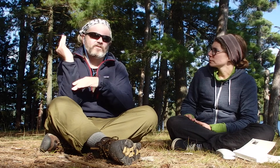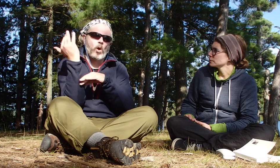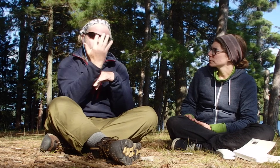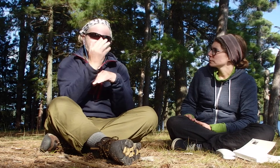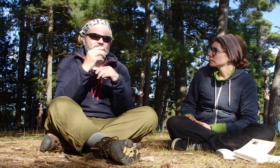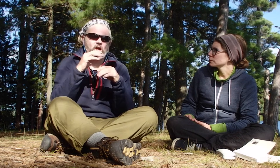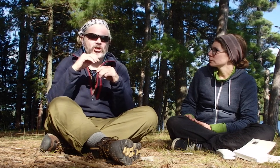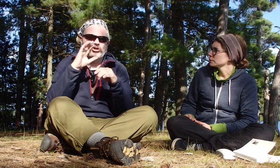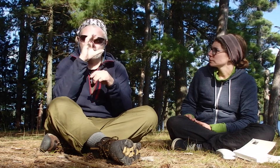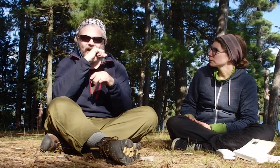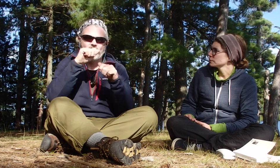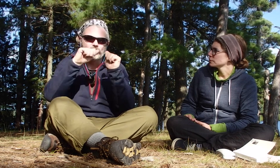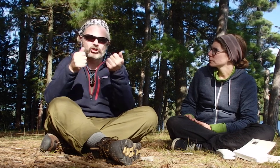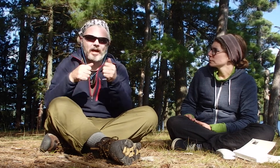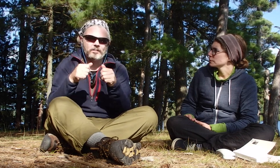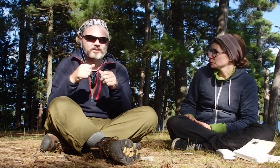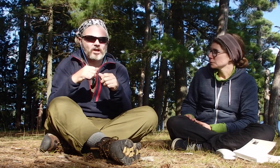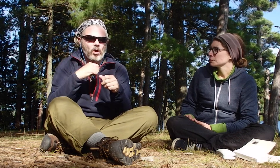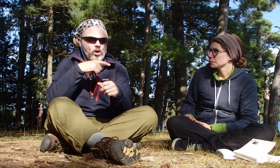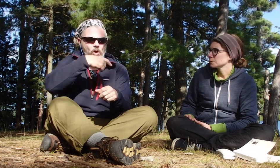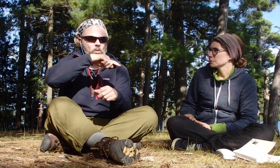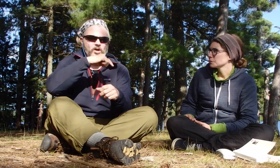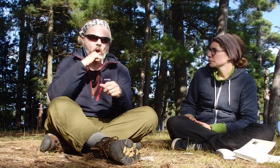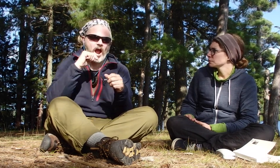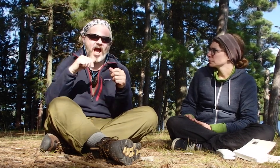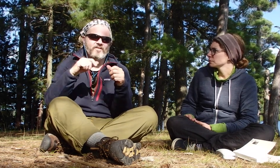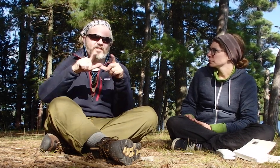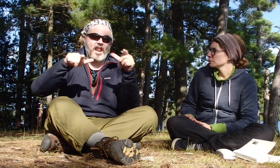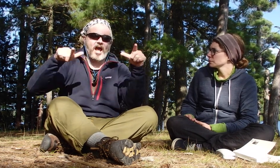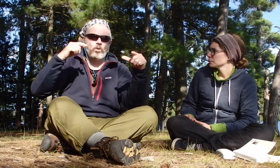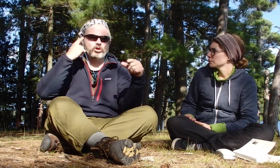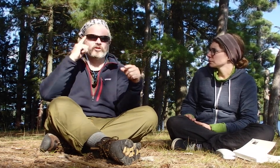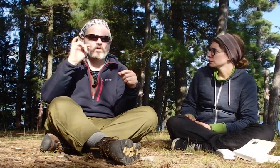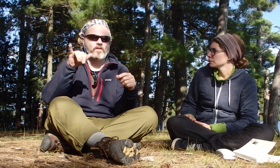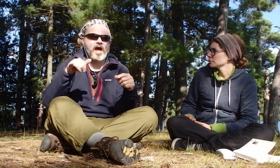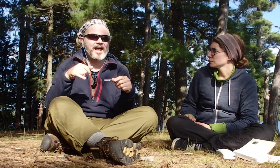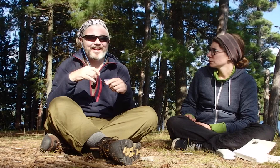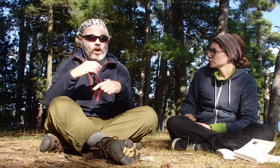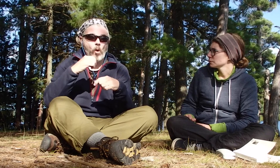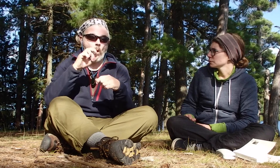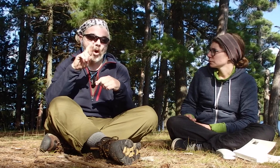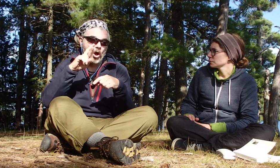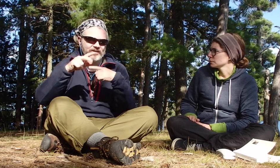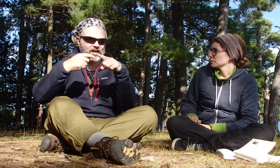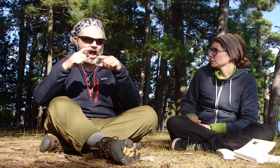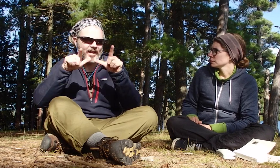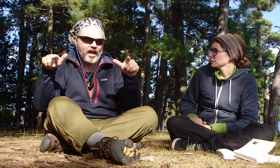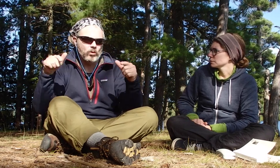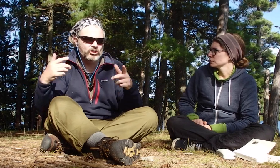Things in the forest are strange shapes, we don't have the language for that, or the sign